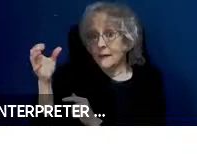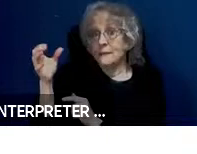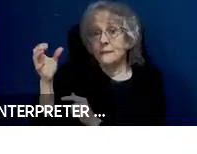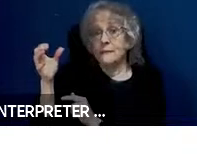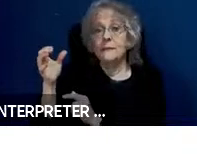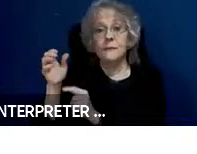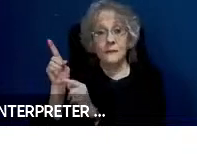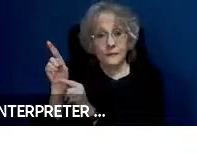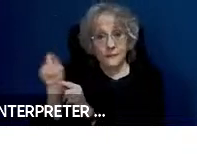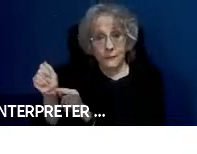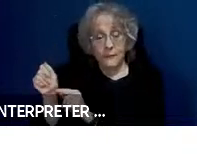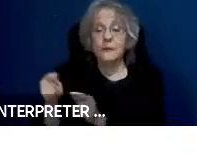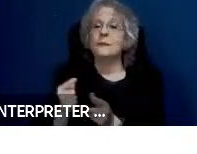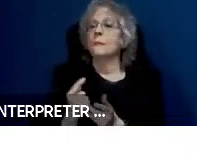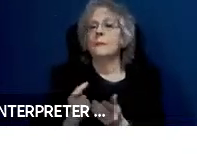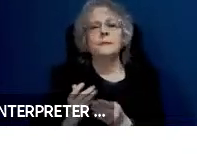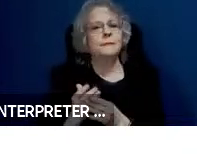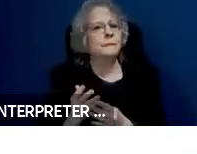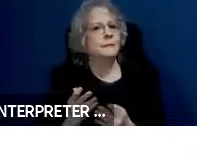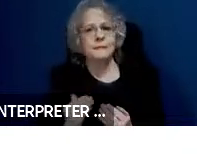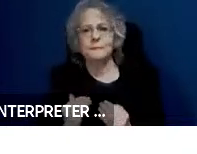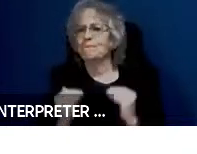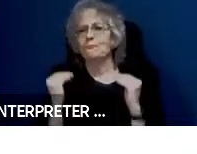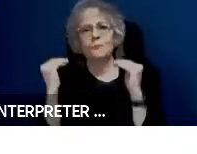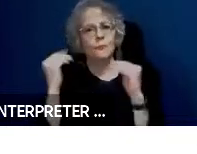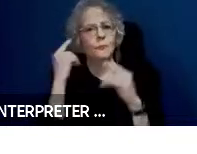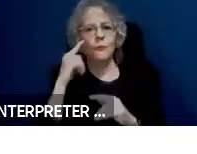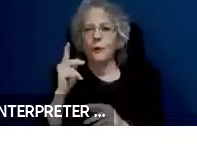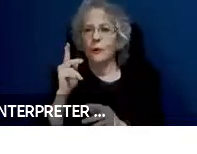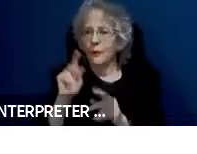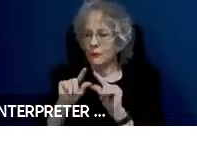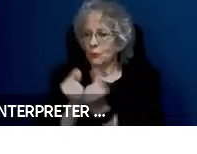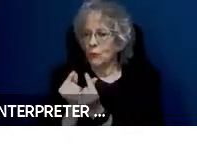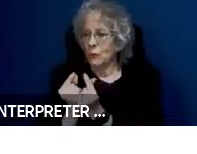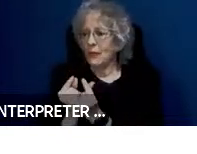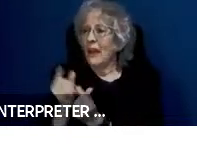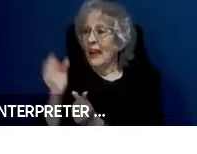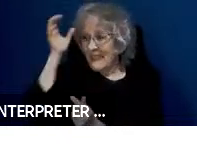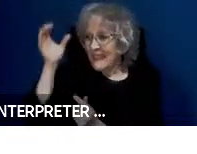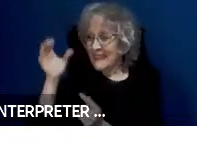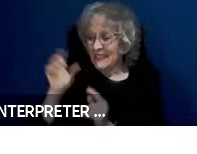and I say groups because cognitive disability is not a group. It is a wide range of groups.